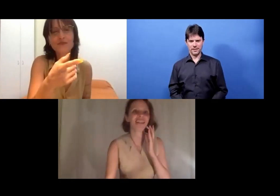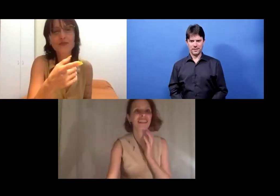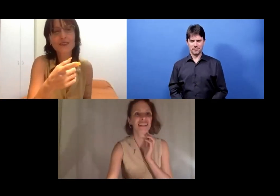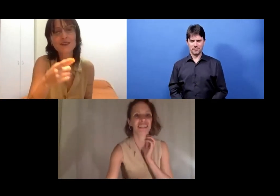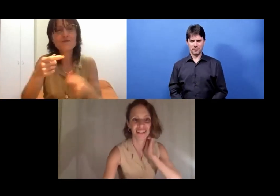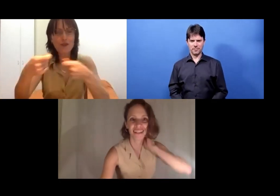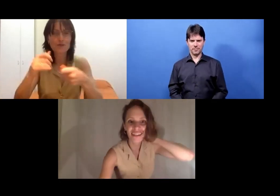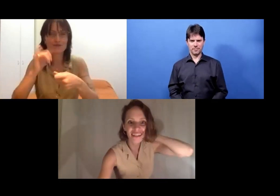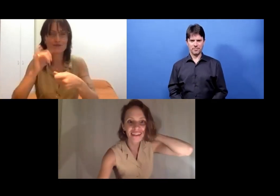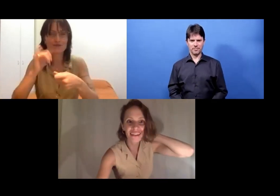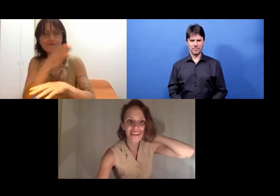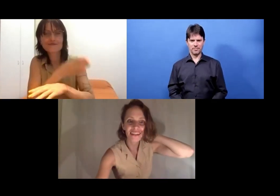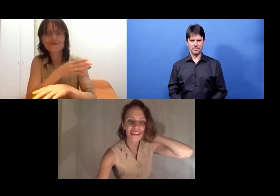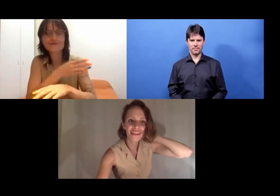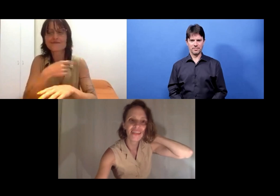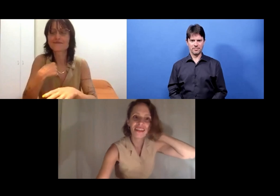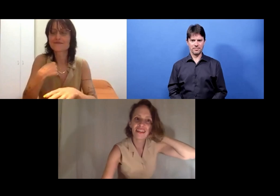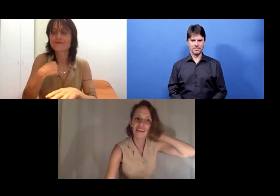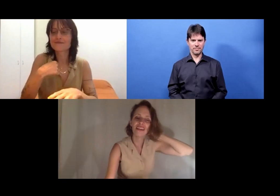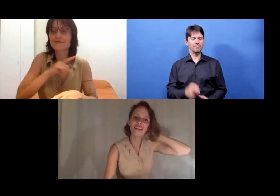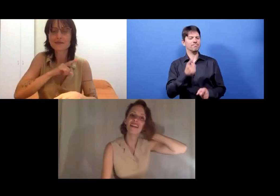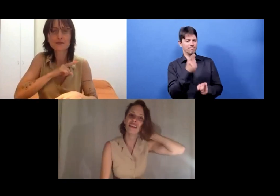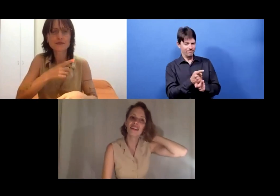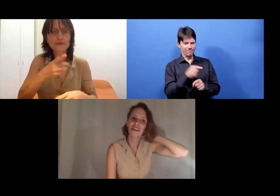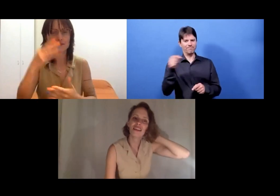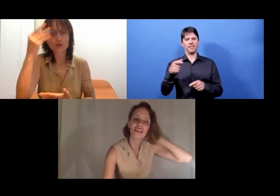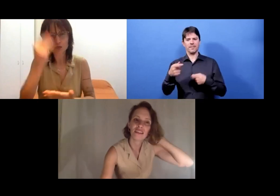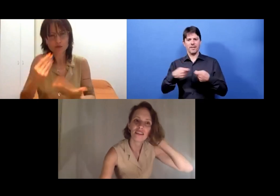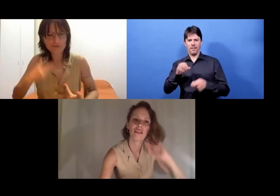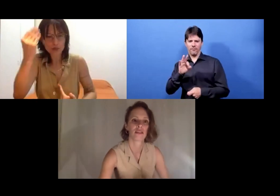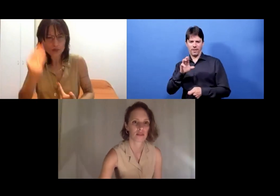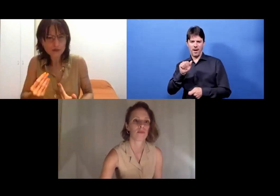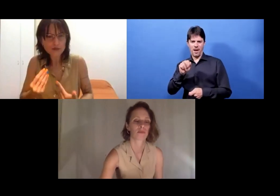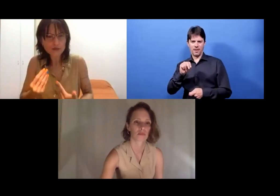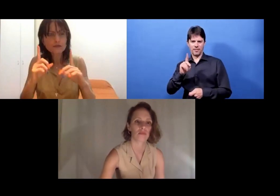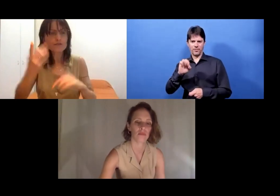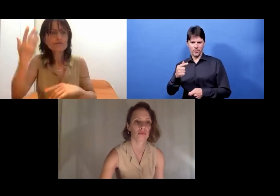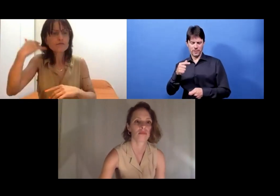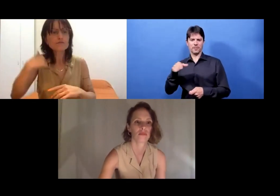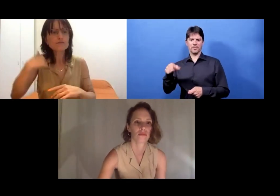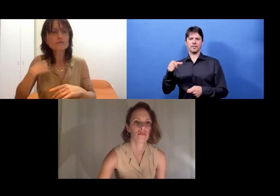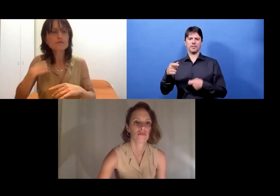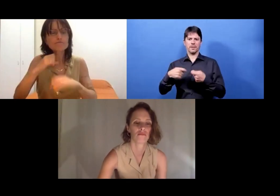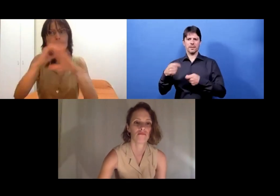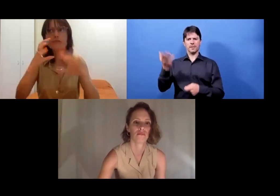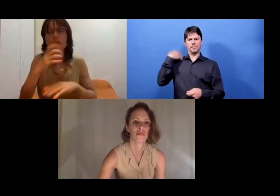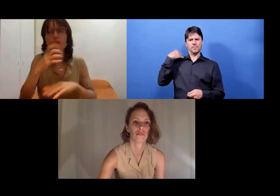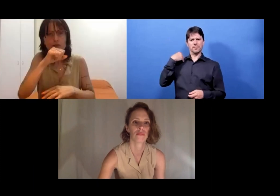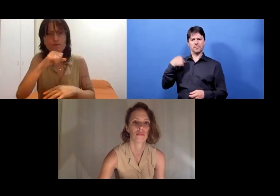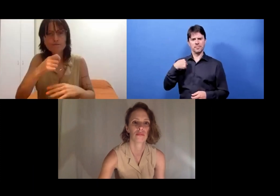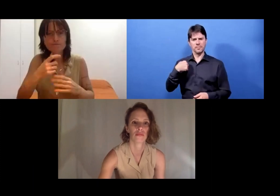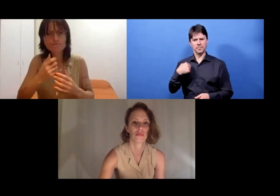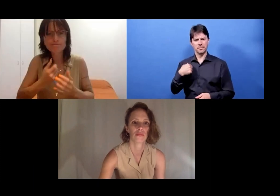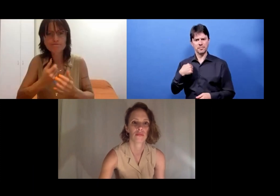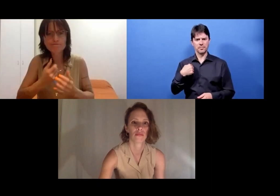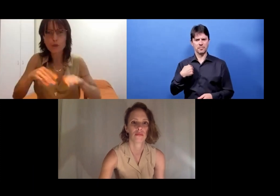Rita Mazza: Yes, it was in Frankfurt. I am an artist, but in the past I liked...